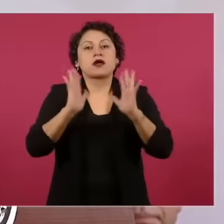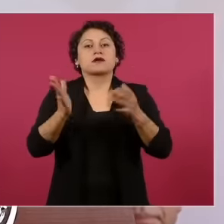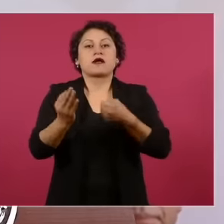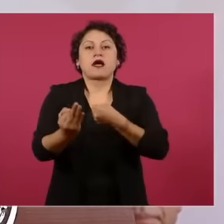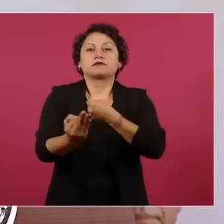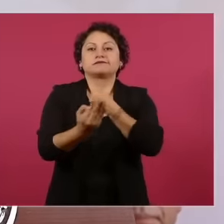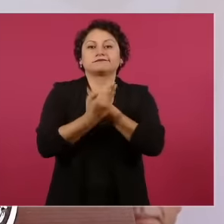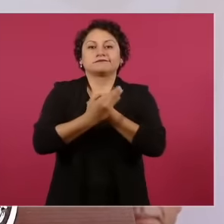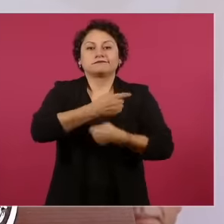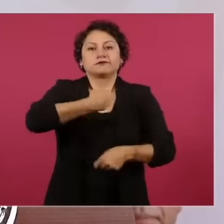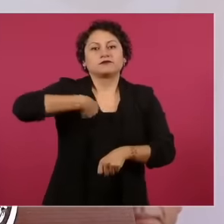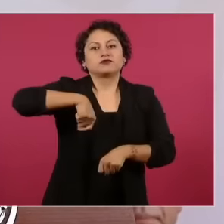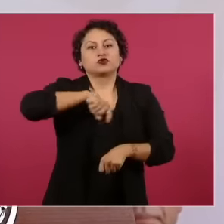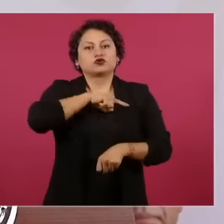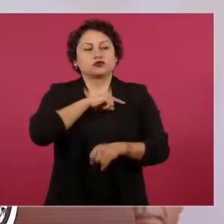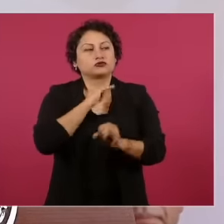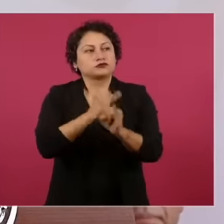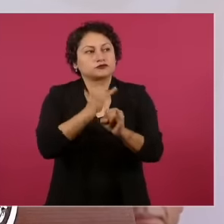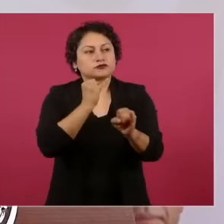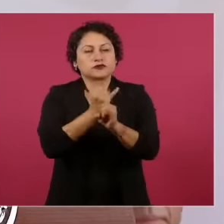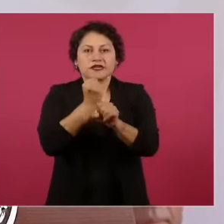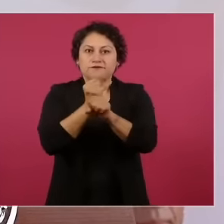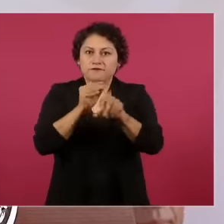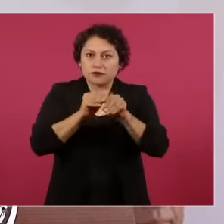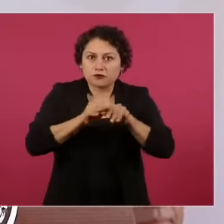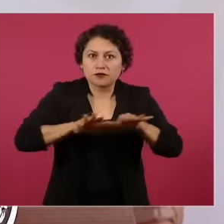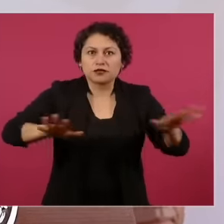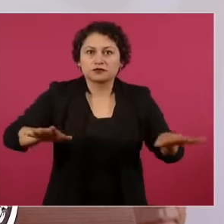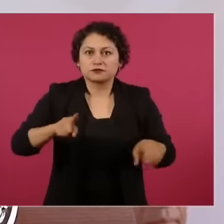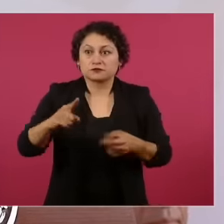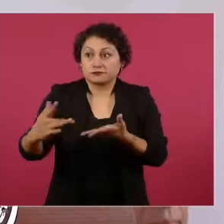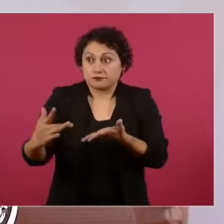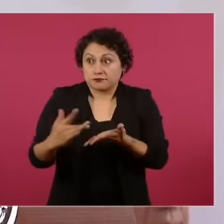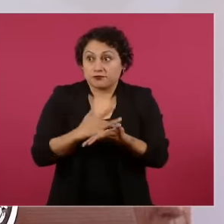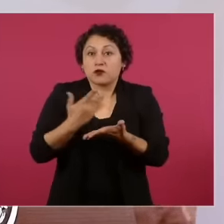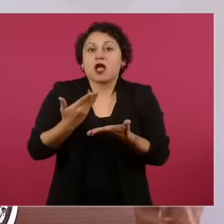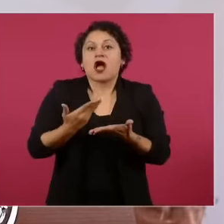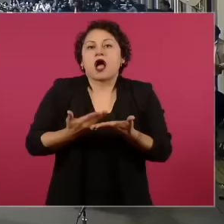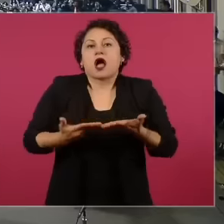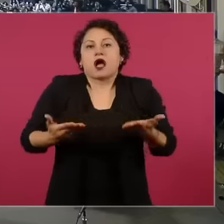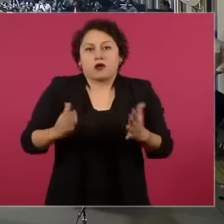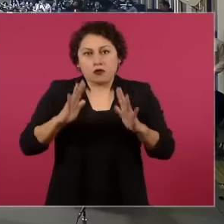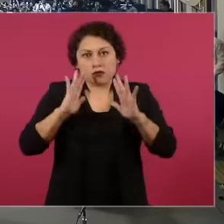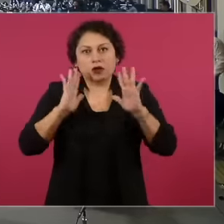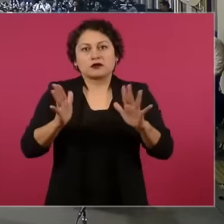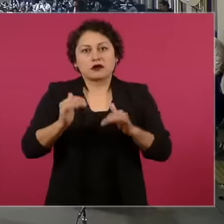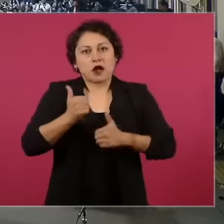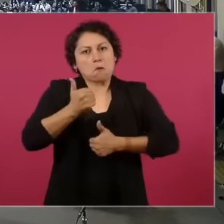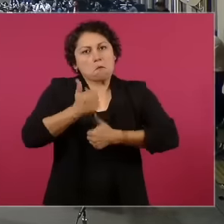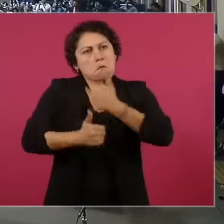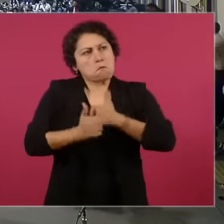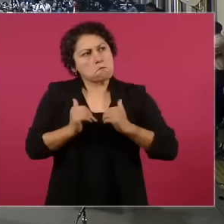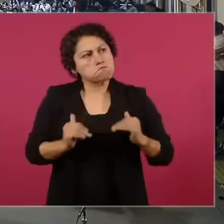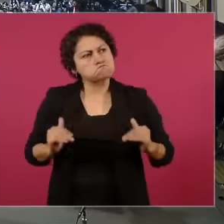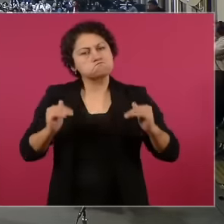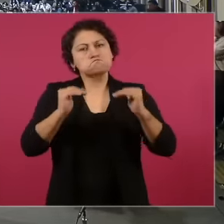given us the opportunity to compete at the same level as the large corporations from